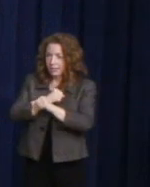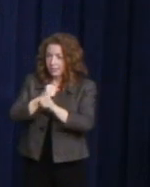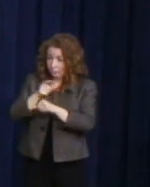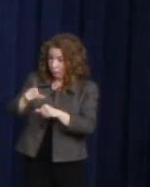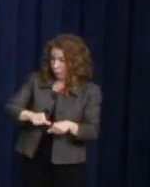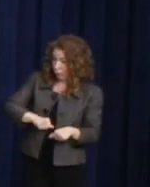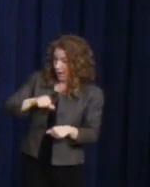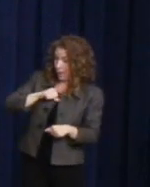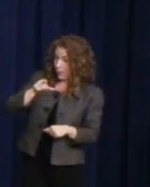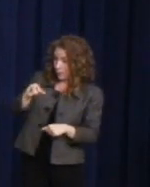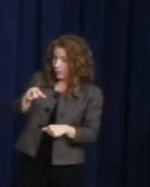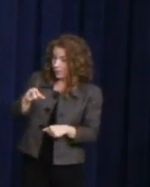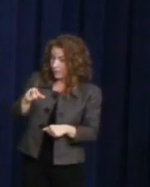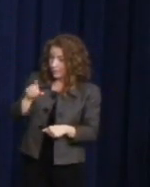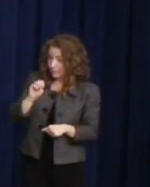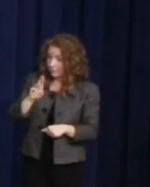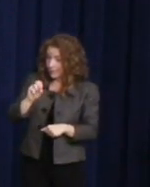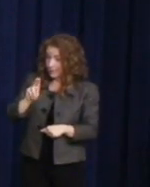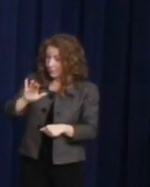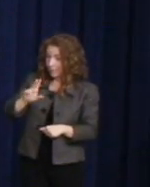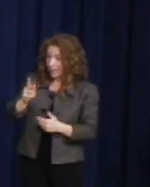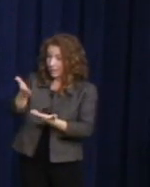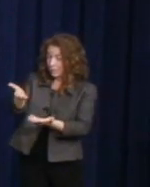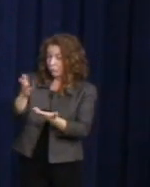Isn't he wonderful? Really,